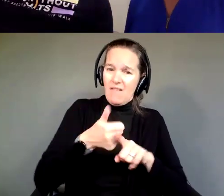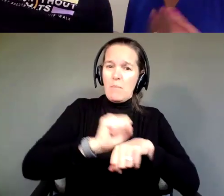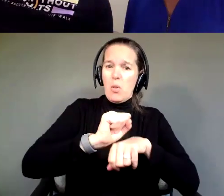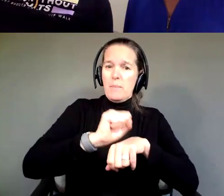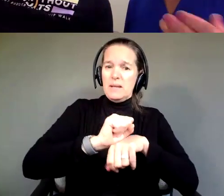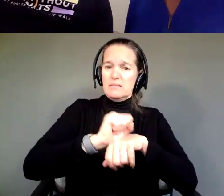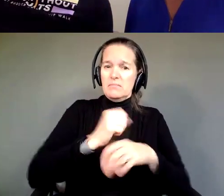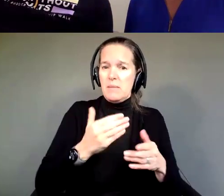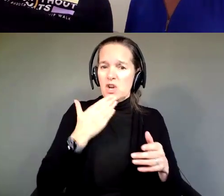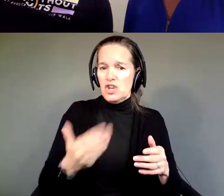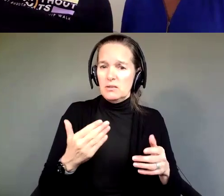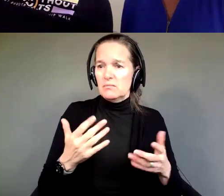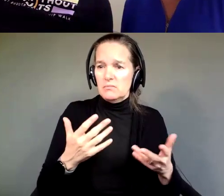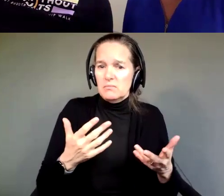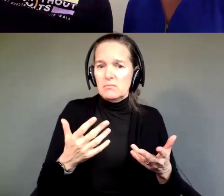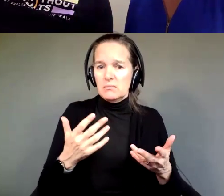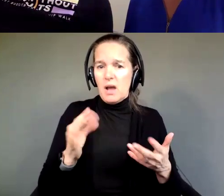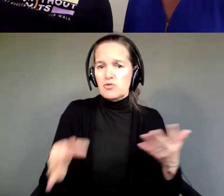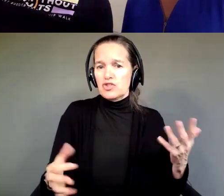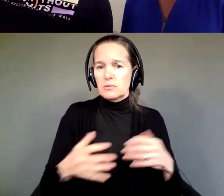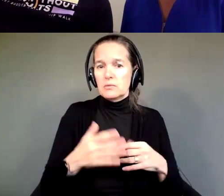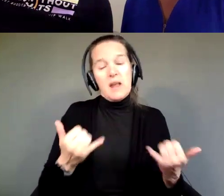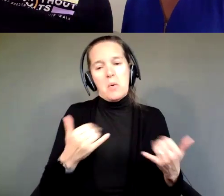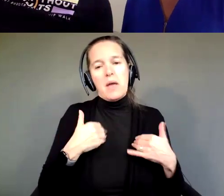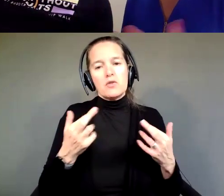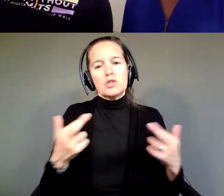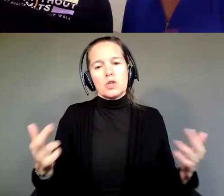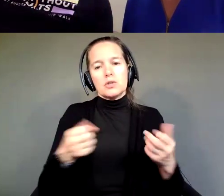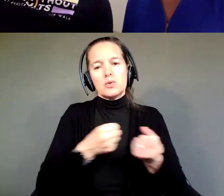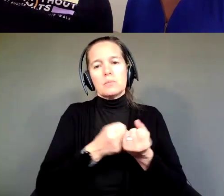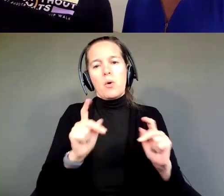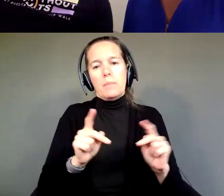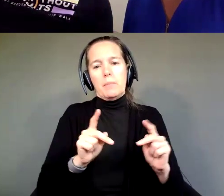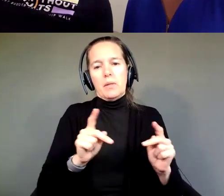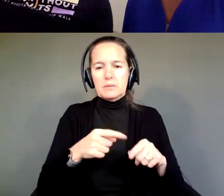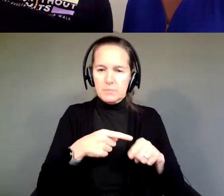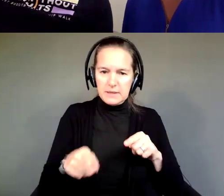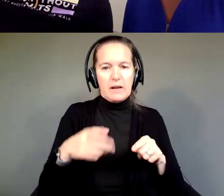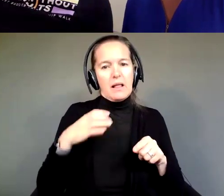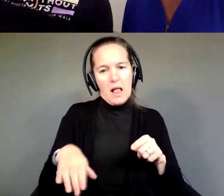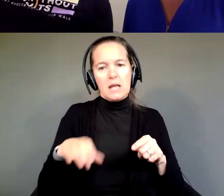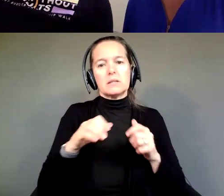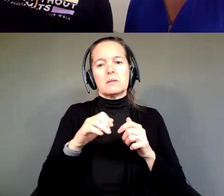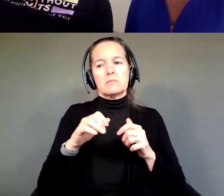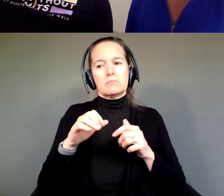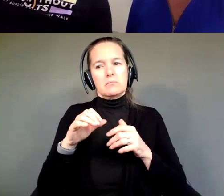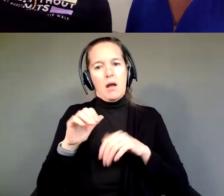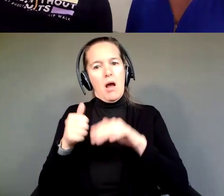And there are resources out there to support individuals that are, specifically clients of VR, you know, with supported self employment.